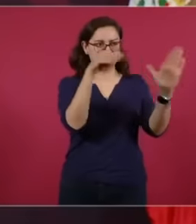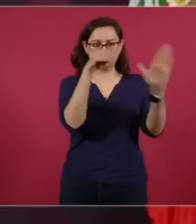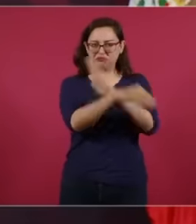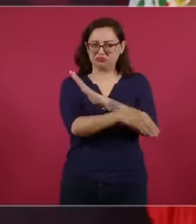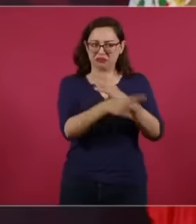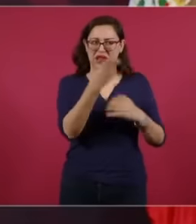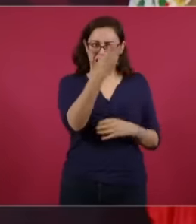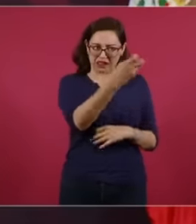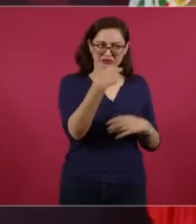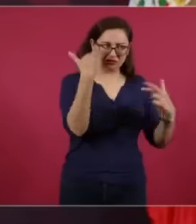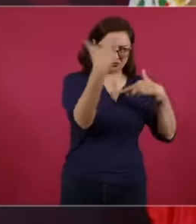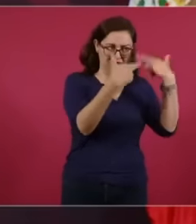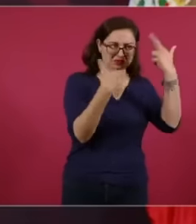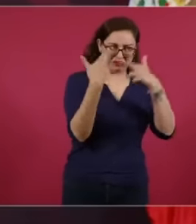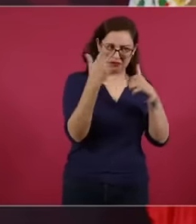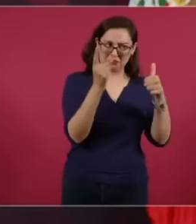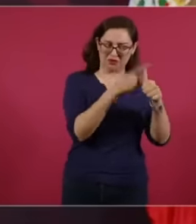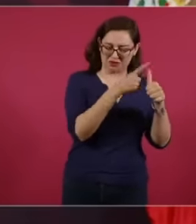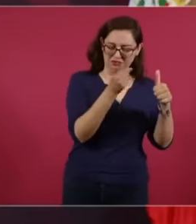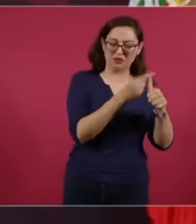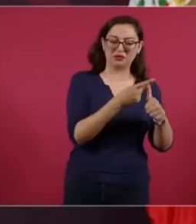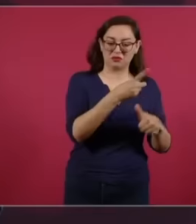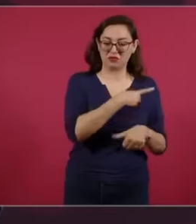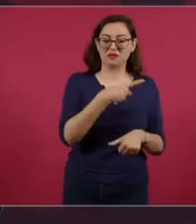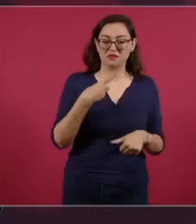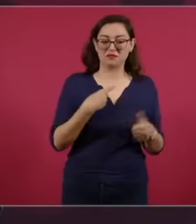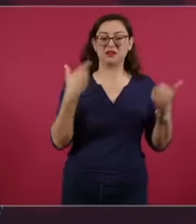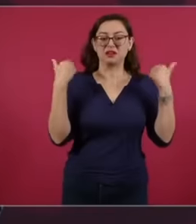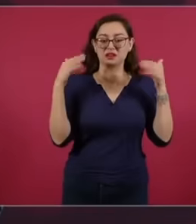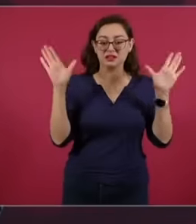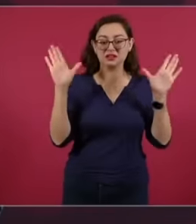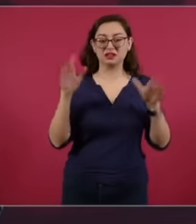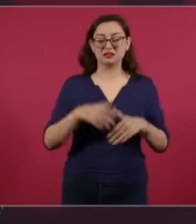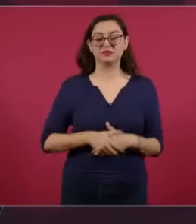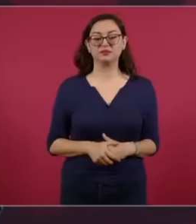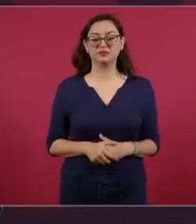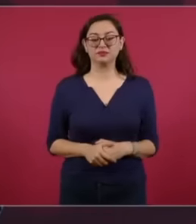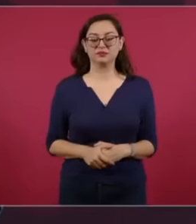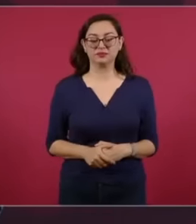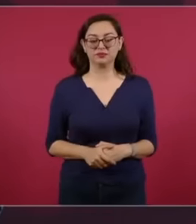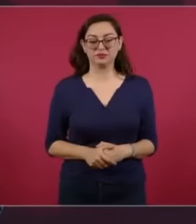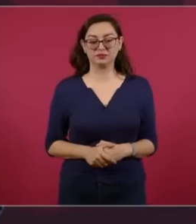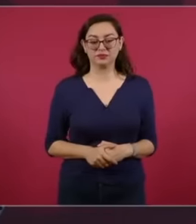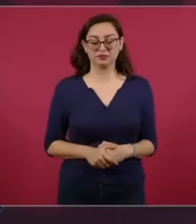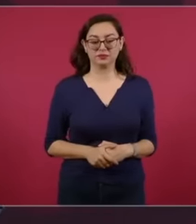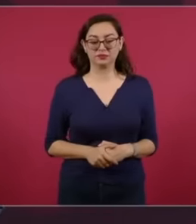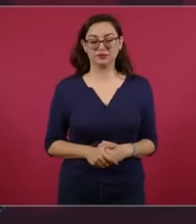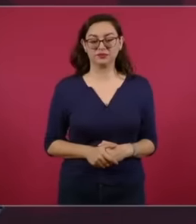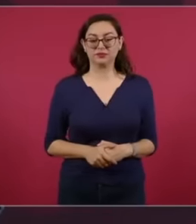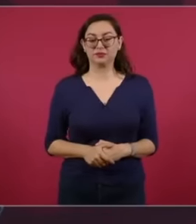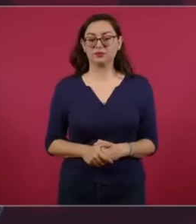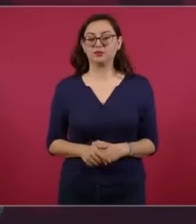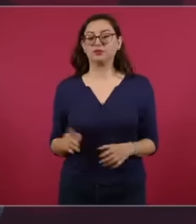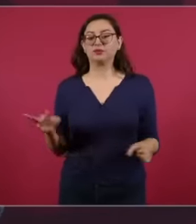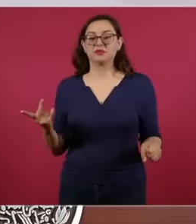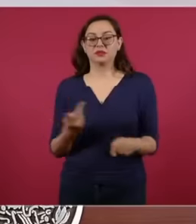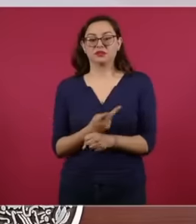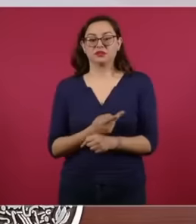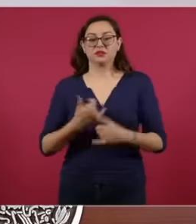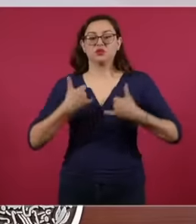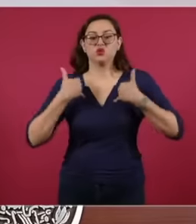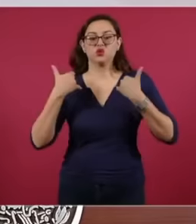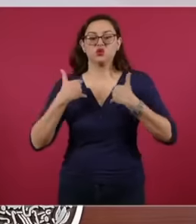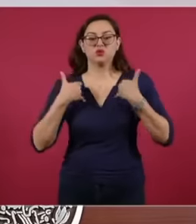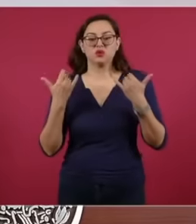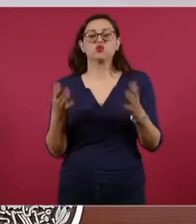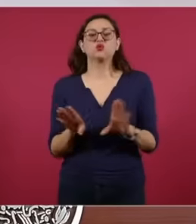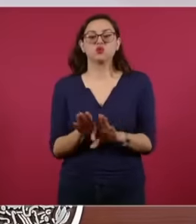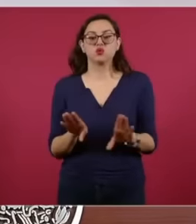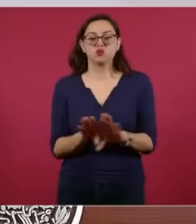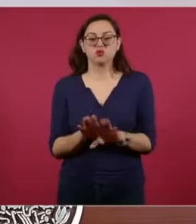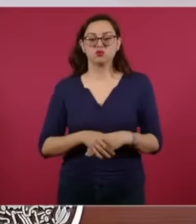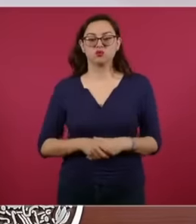What is happening with young people.